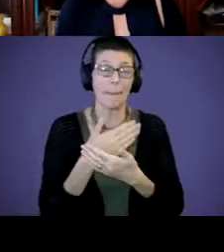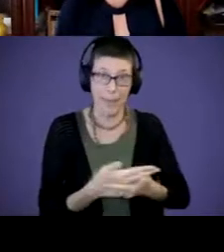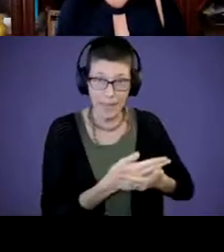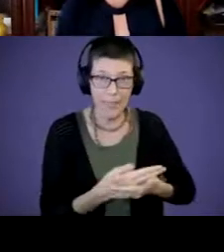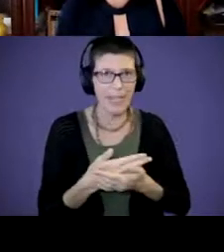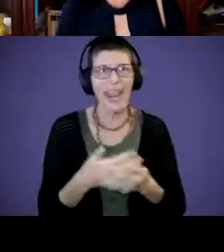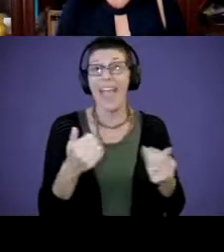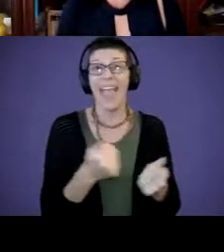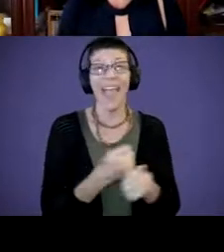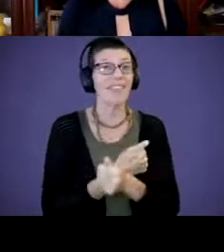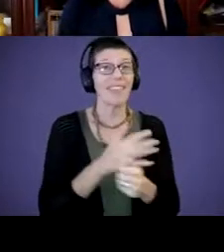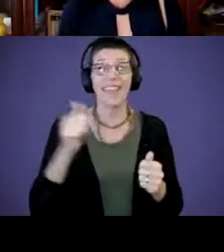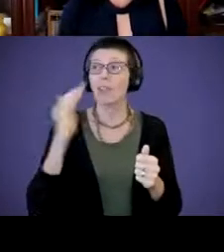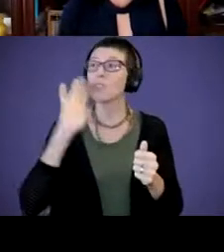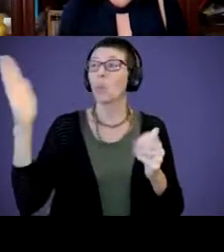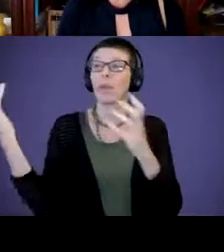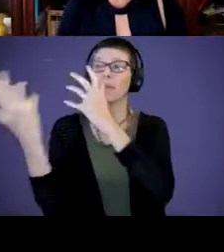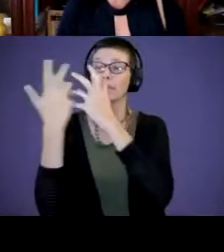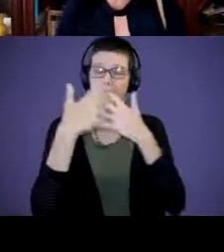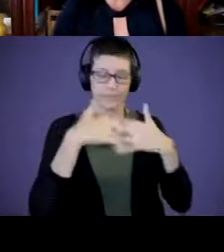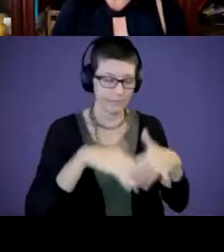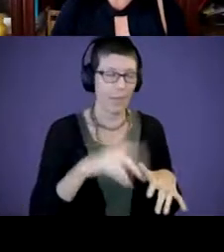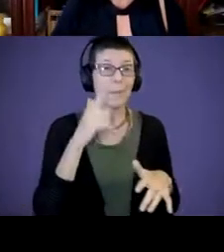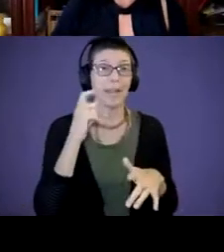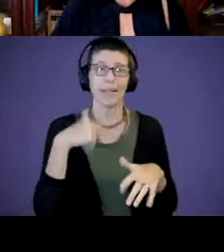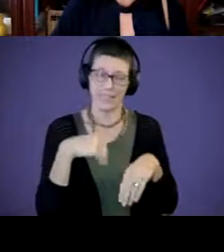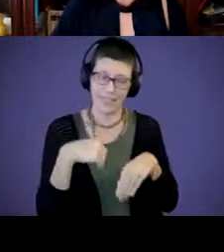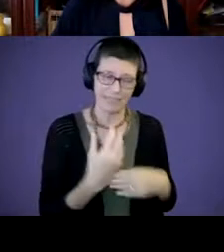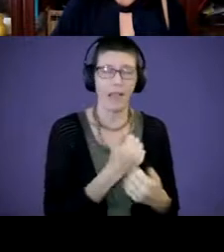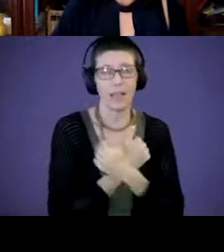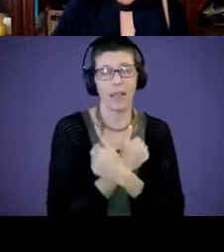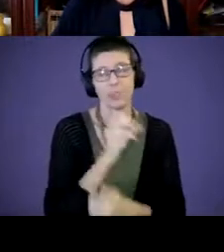going to fall into place because this one's loved. So thank you. All right.